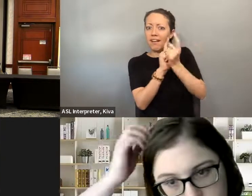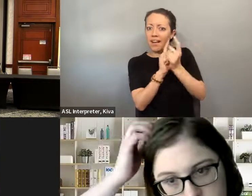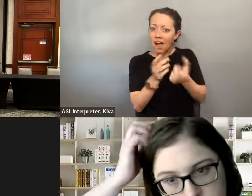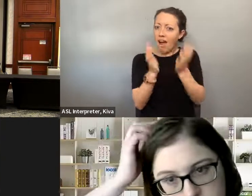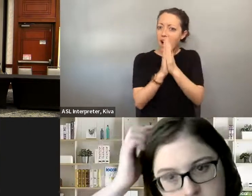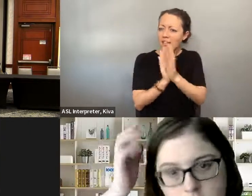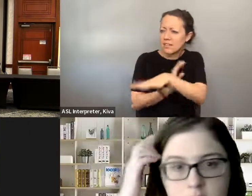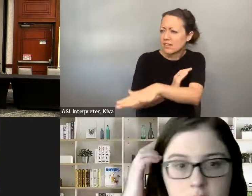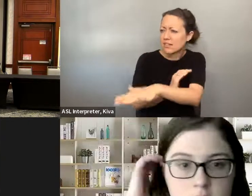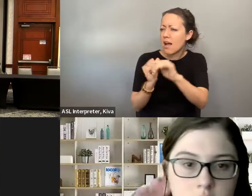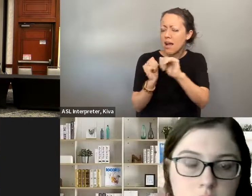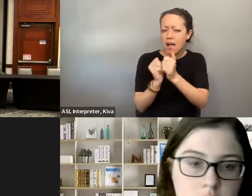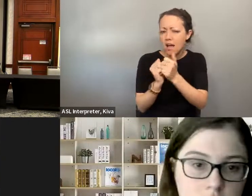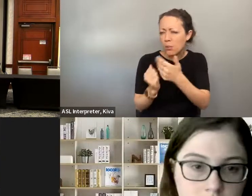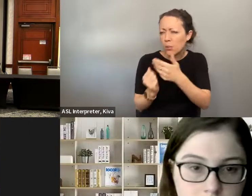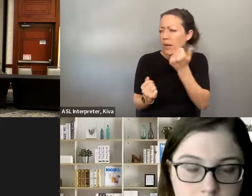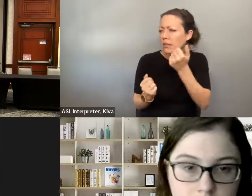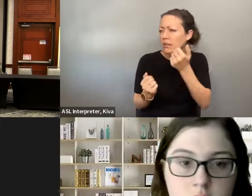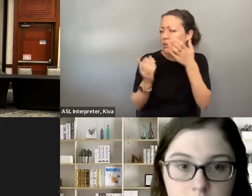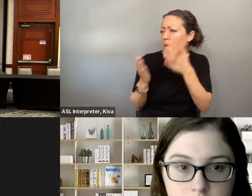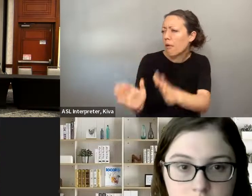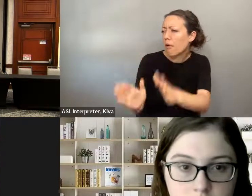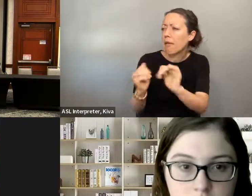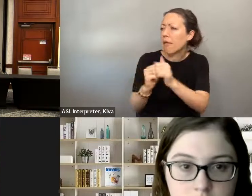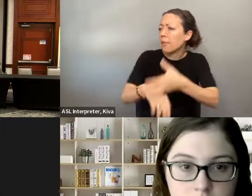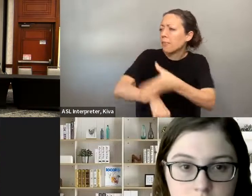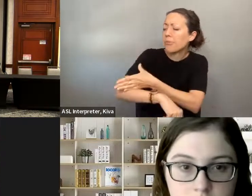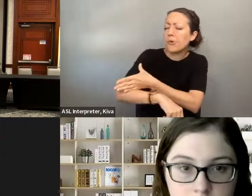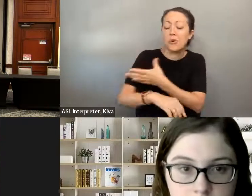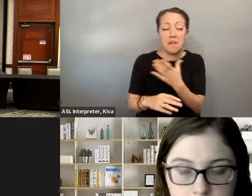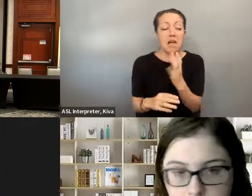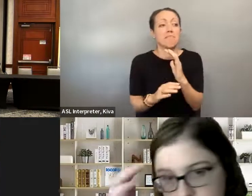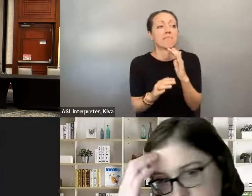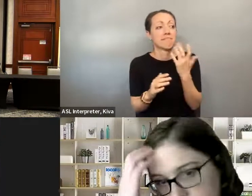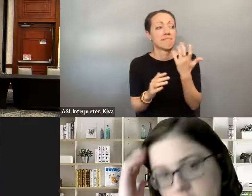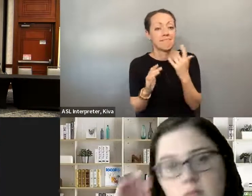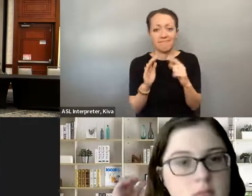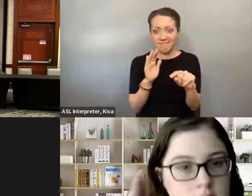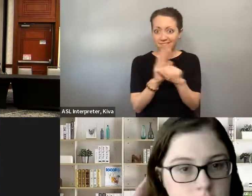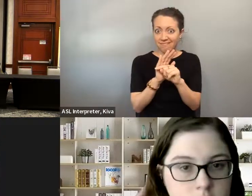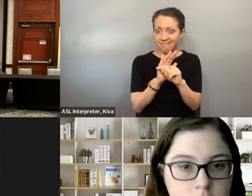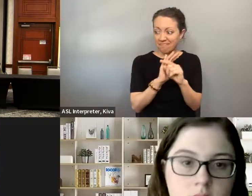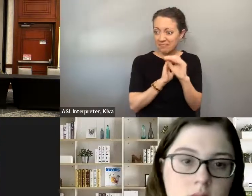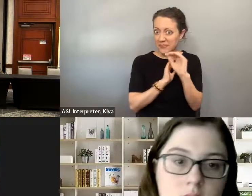I thought that you know one of the things I was really happy about is that there were within the city like at the sheriff's department, and you know, and and the management and it didn't matter they would come and seek me out to ask about ability, issues you know, they would be very much proactive. me out to ask about disability issues. They would be very About wanting to know. Hey, what what can we do to make this better? much proactive about wanting to know, hey, what can we do